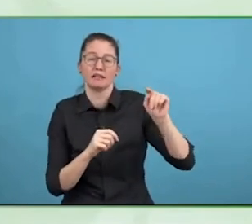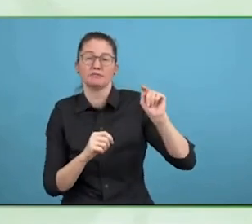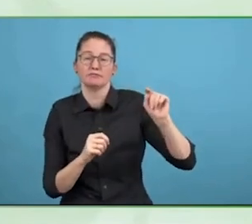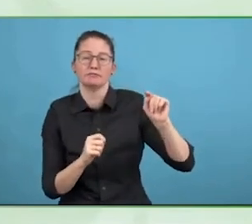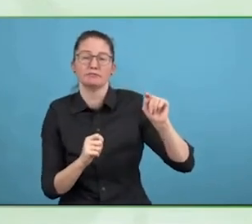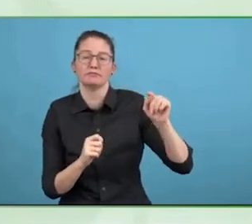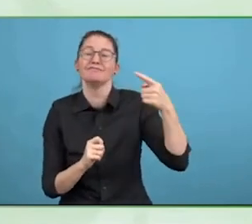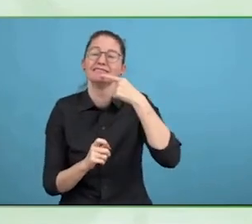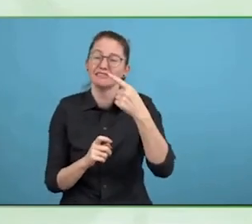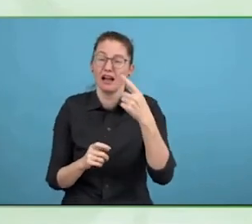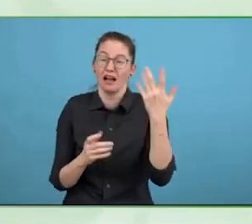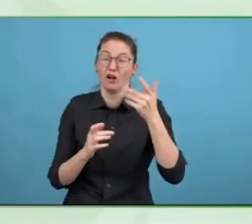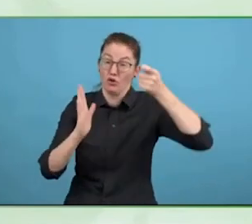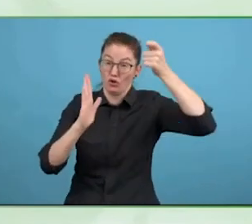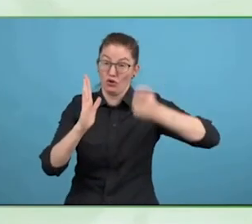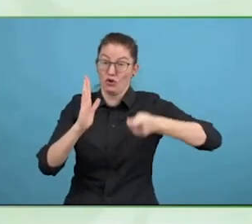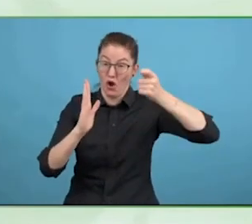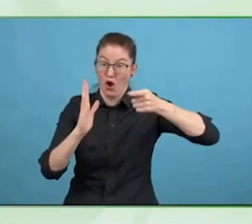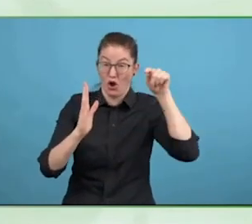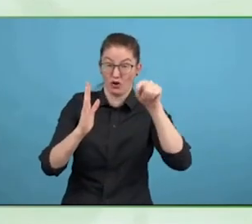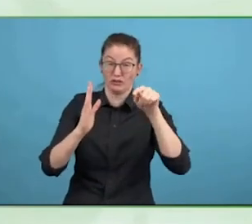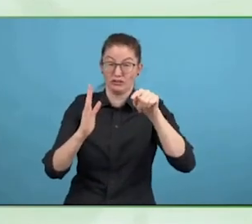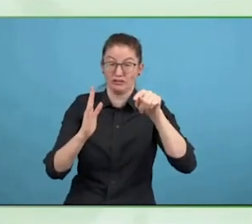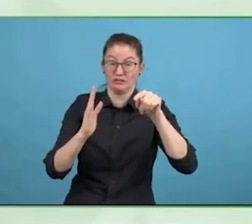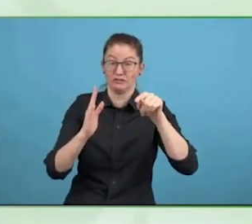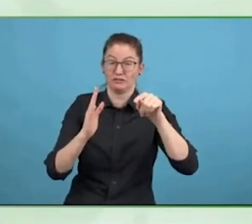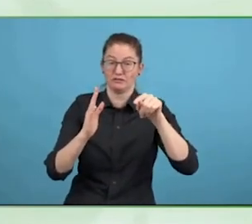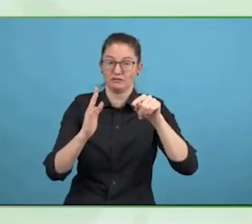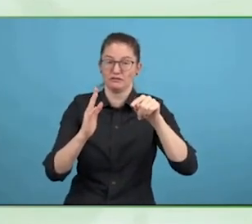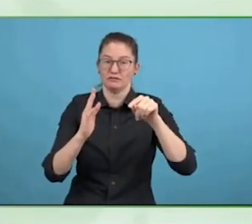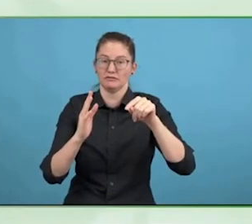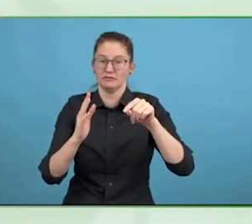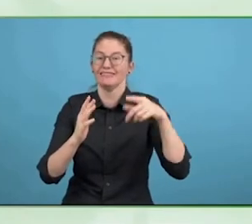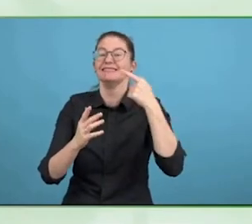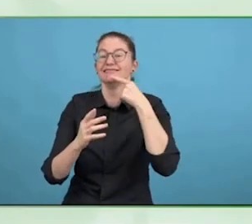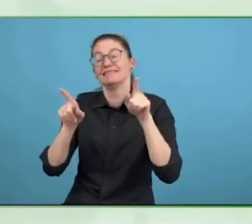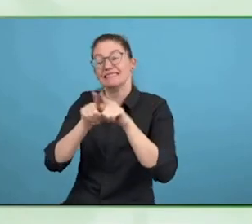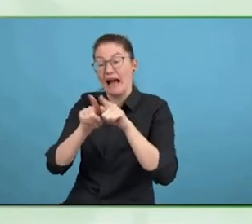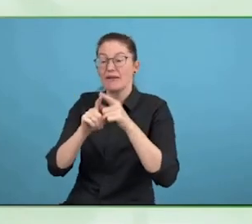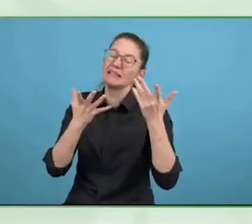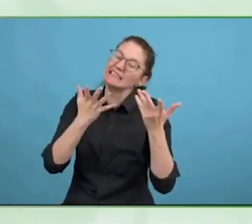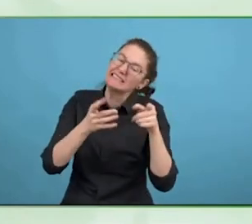Yes, on an everyday basis, the Court of protection is there to